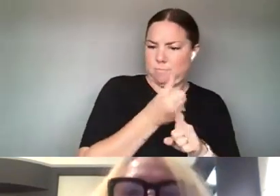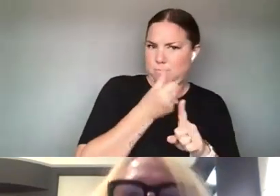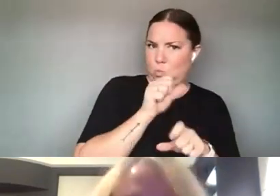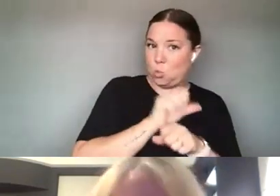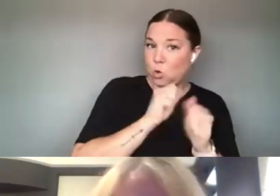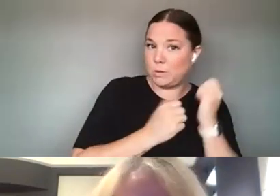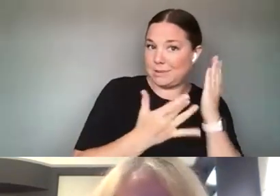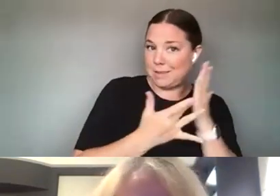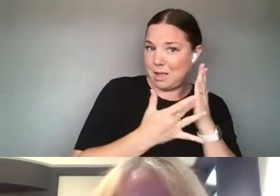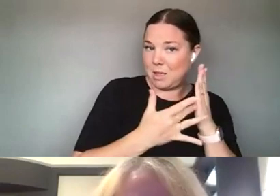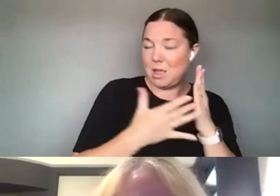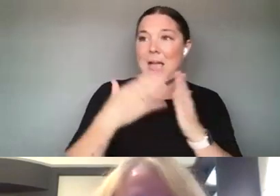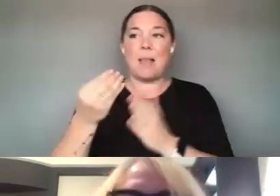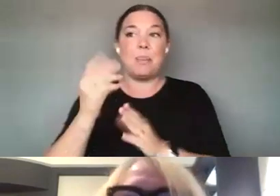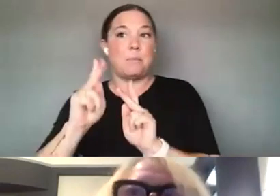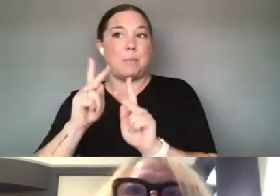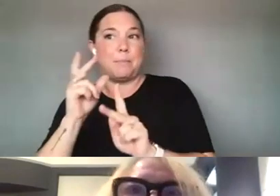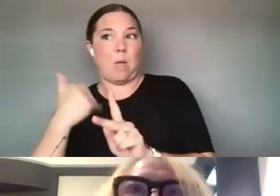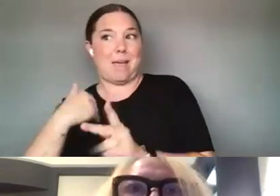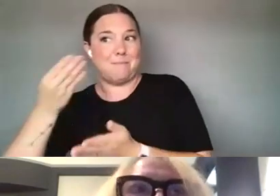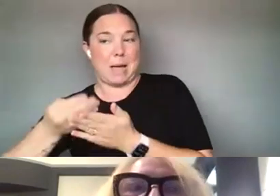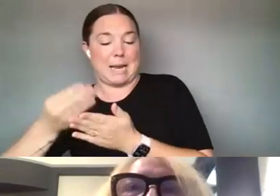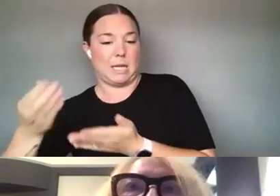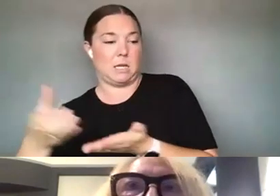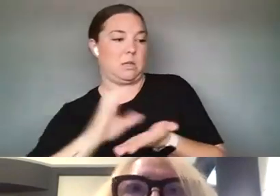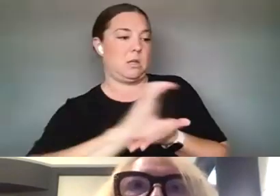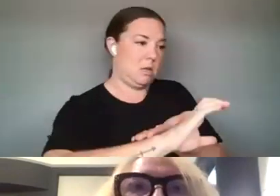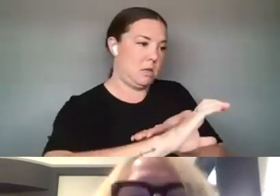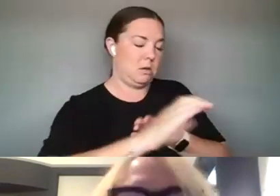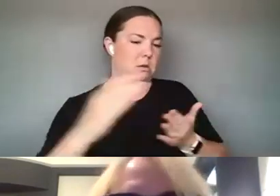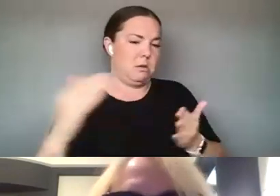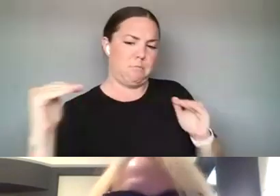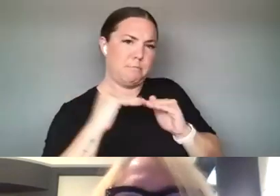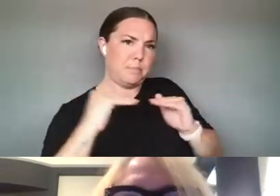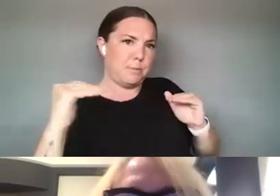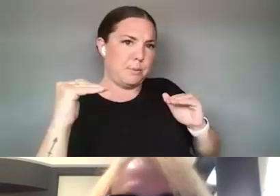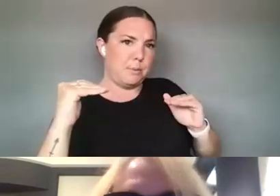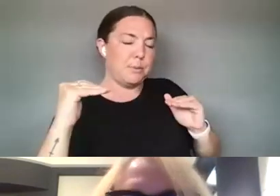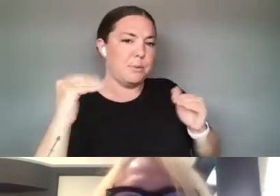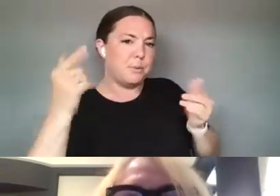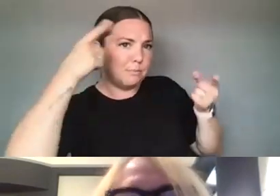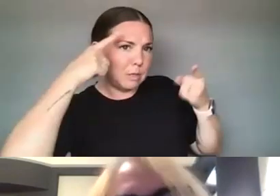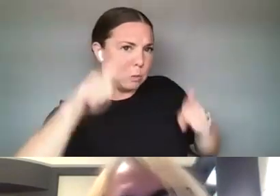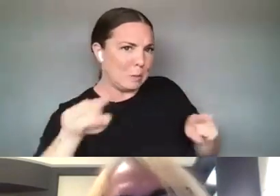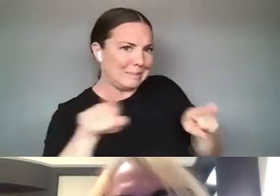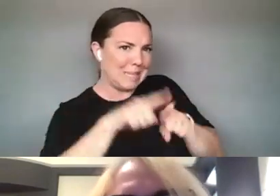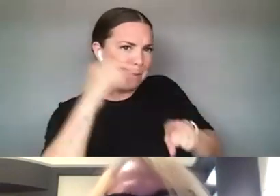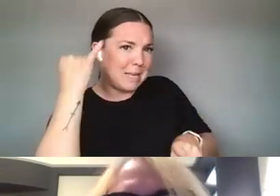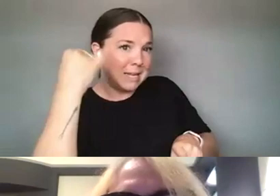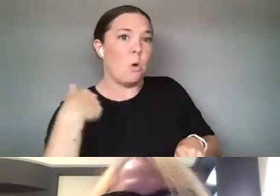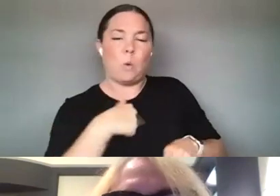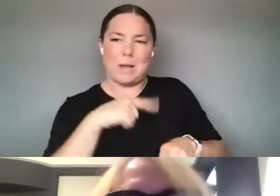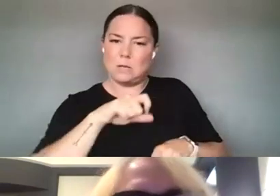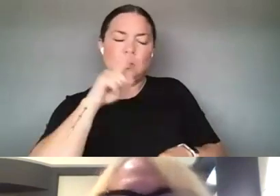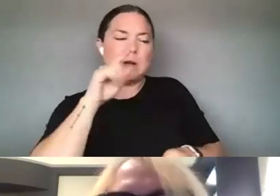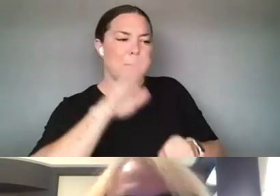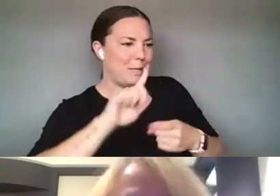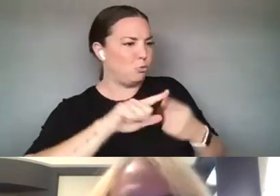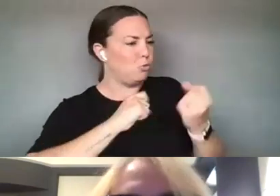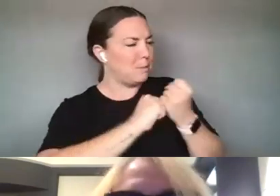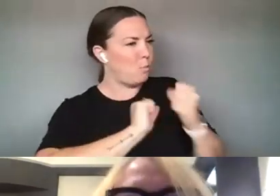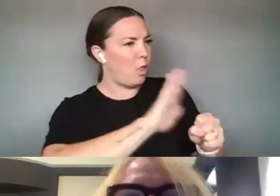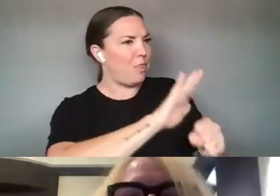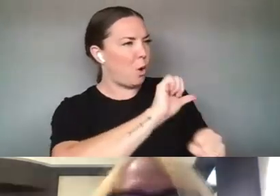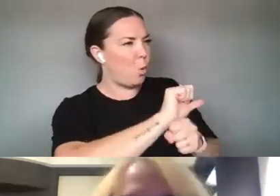THE FUNDERS. AND WE NEED TO BE MAKING A COMMITMENT TO SUPPORTING THIS WORK IN, IN A ROBUST WAY.NOW.